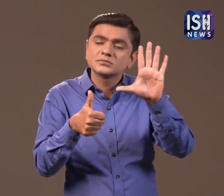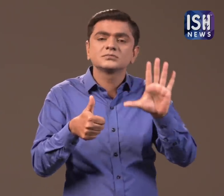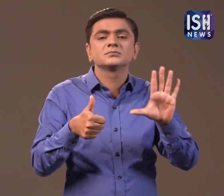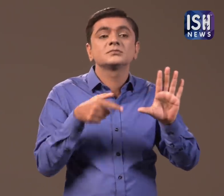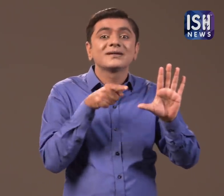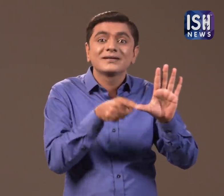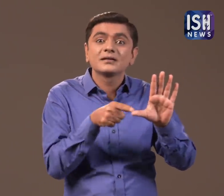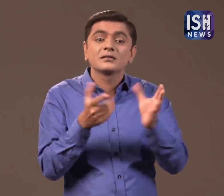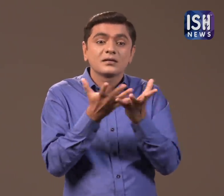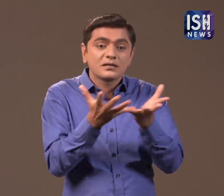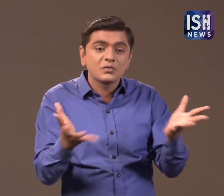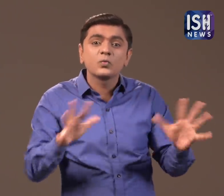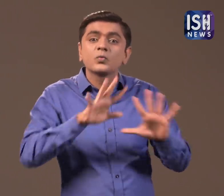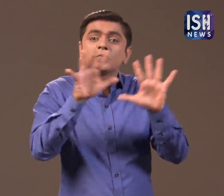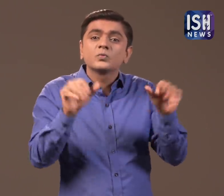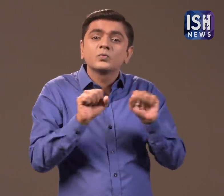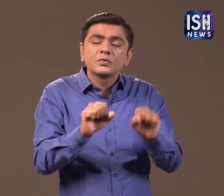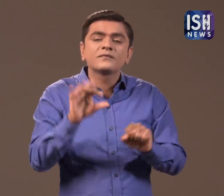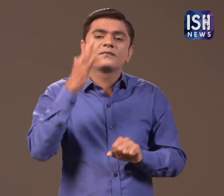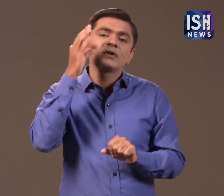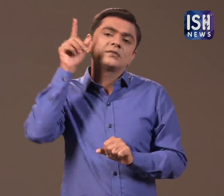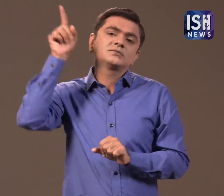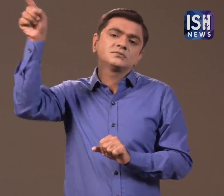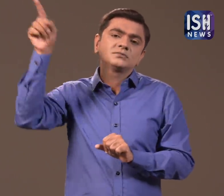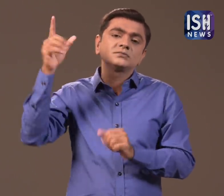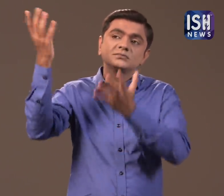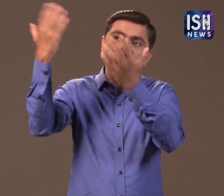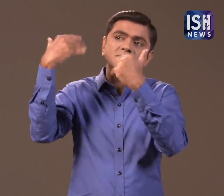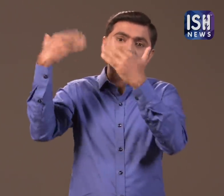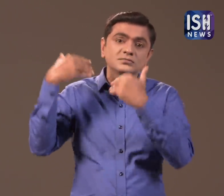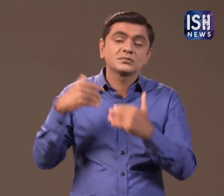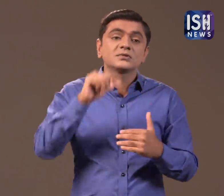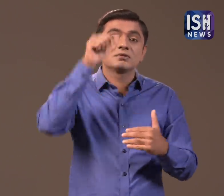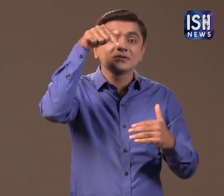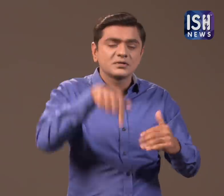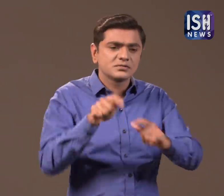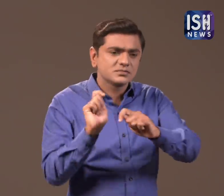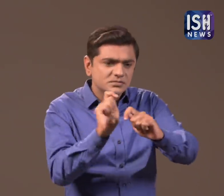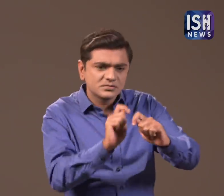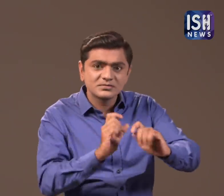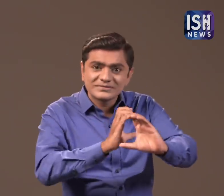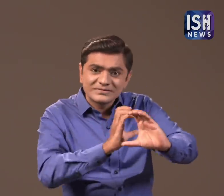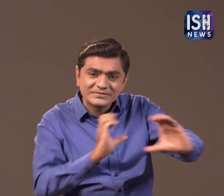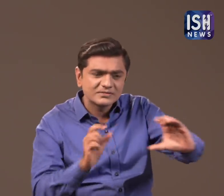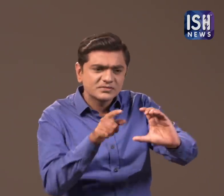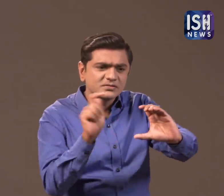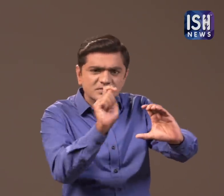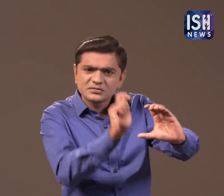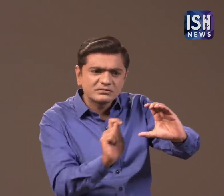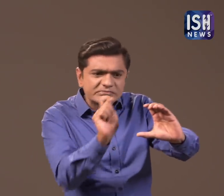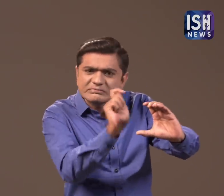by a technology transfer from the French company, were to be manufactured in India.